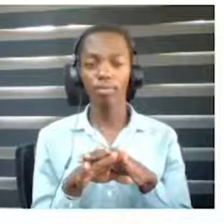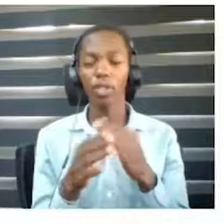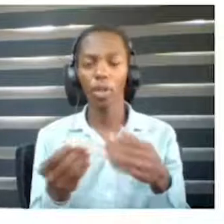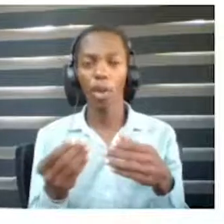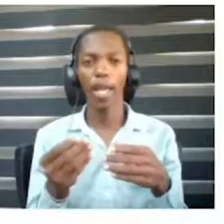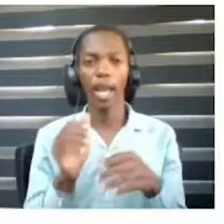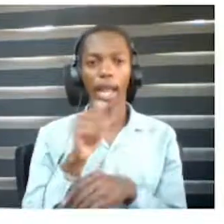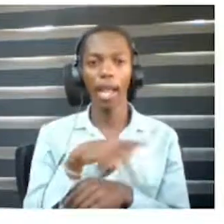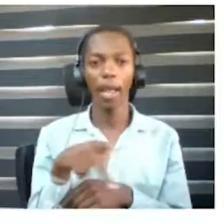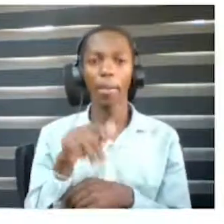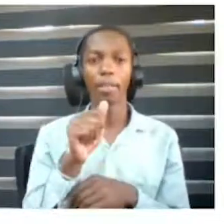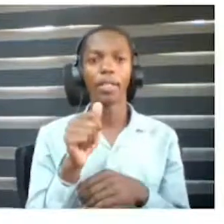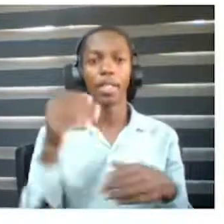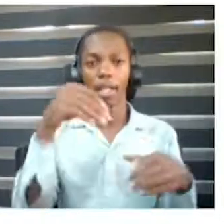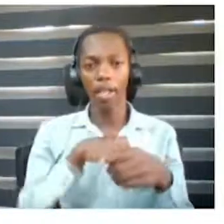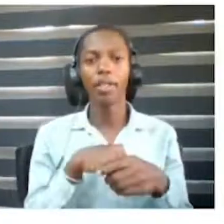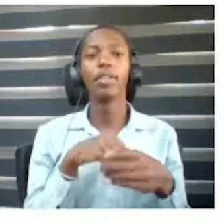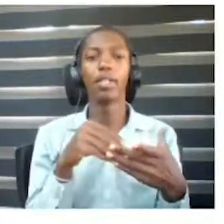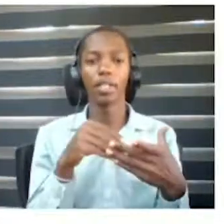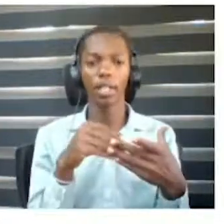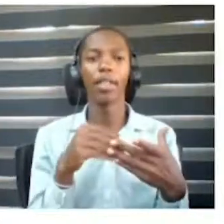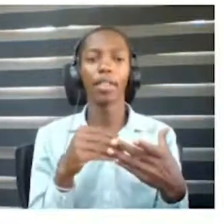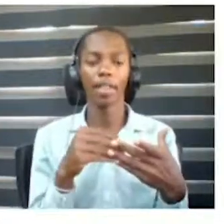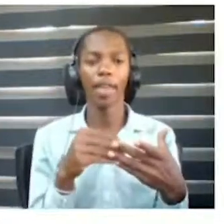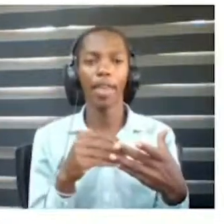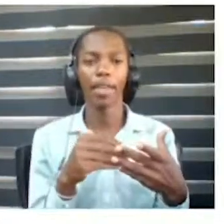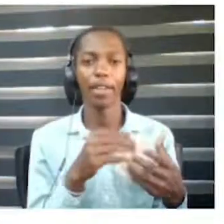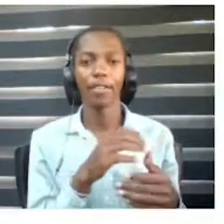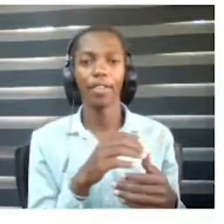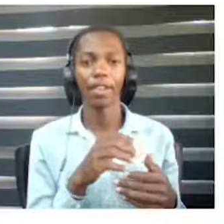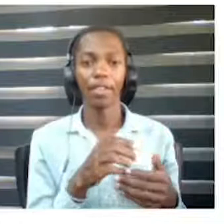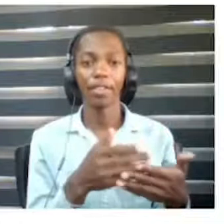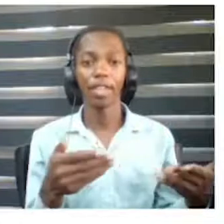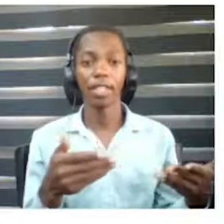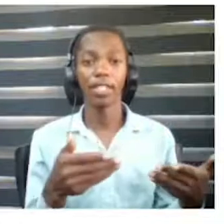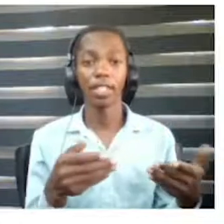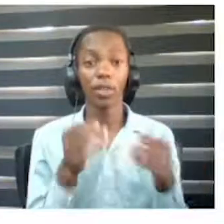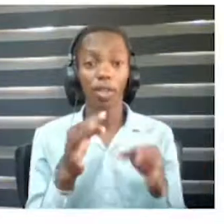To read books efficiently -- printed books and